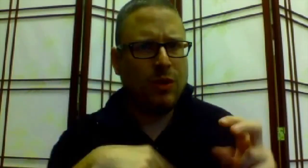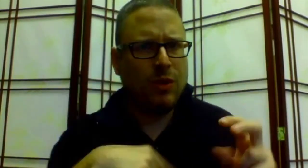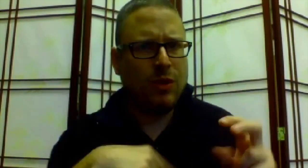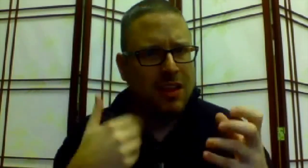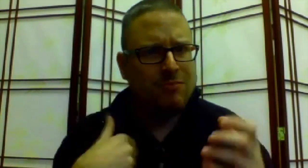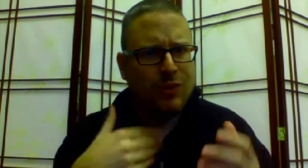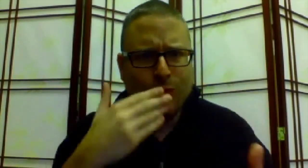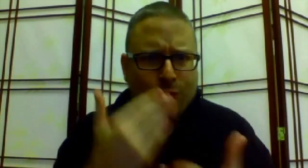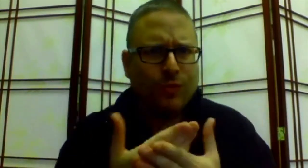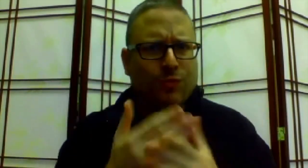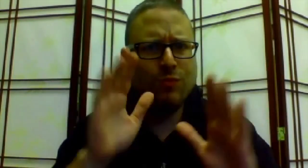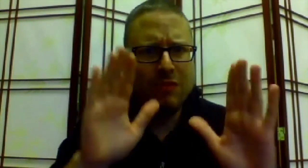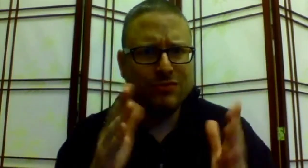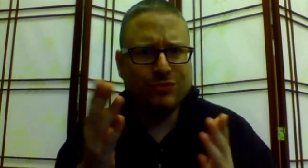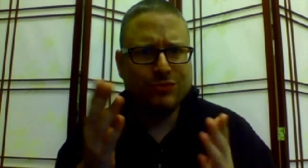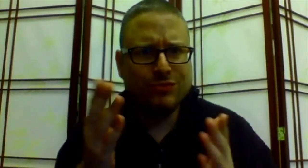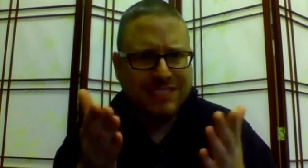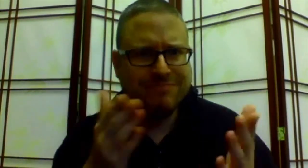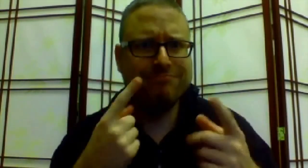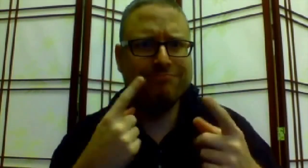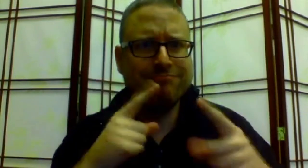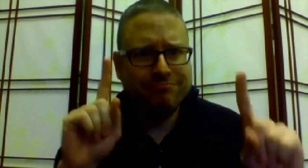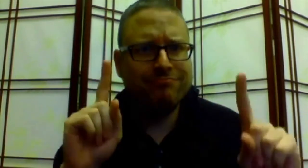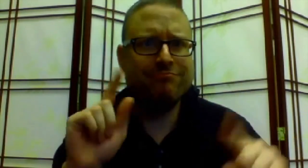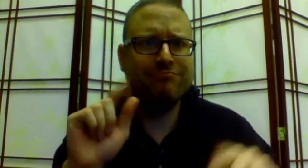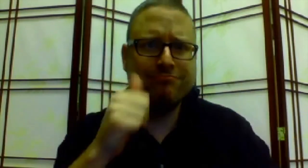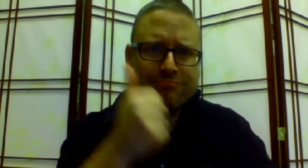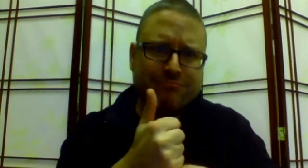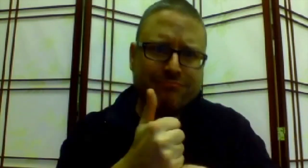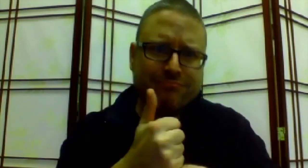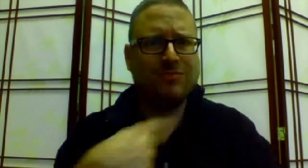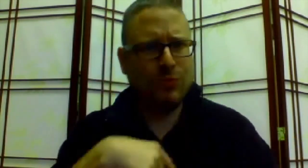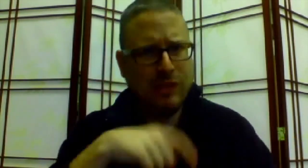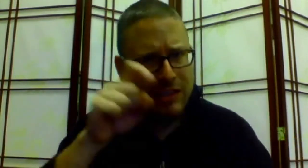We need money to set up an office